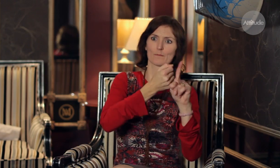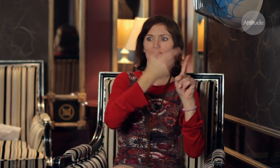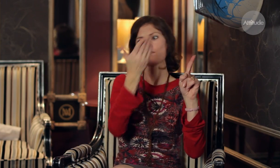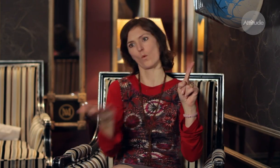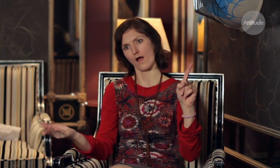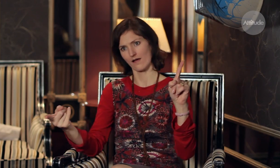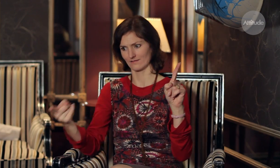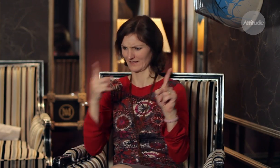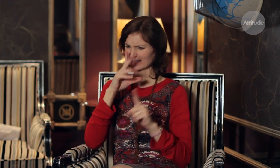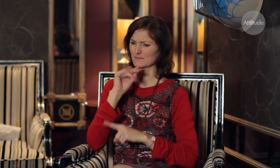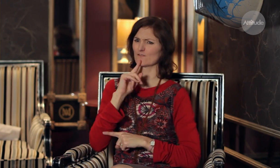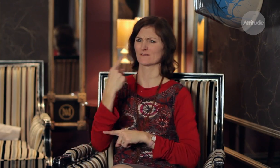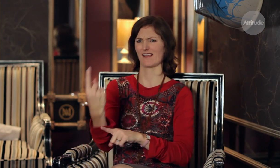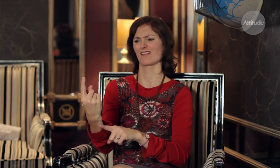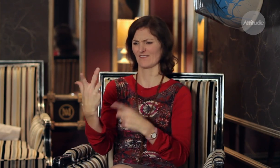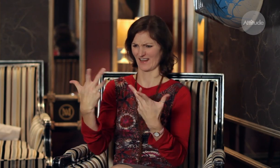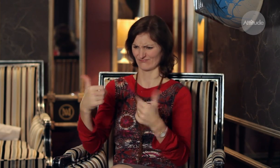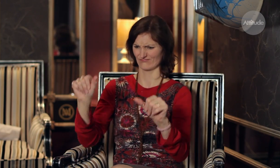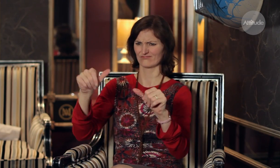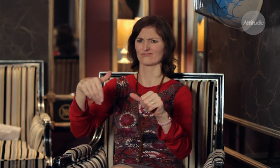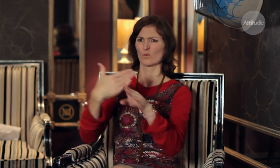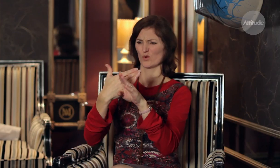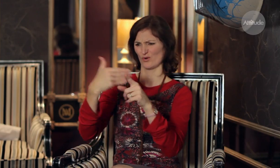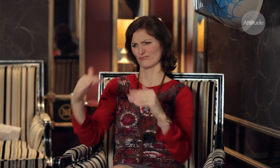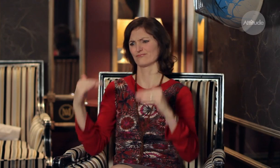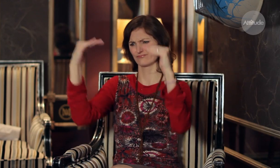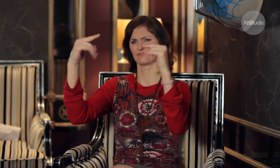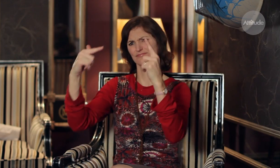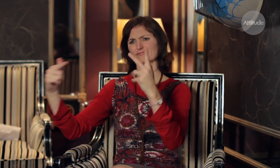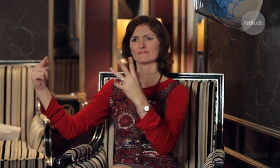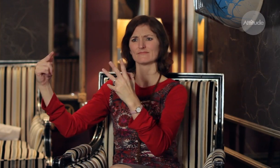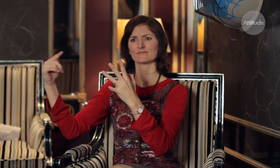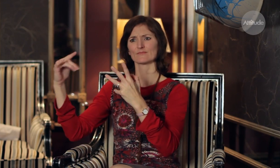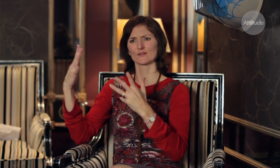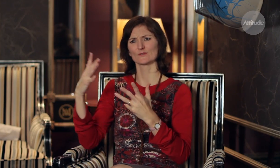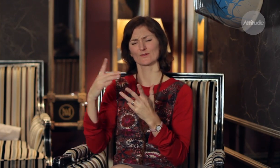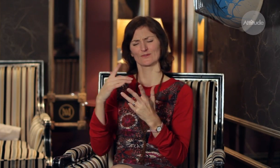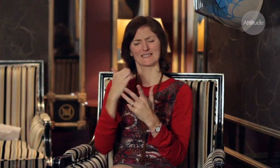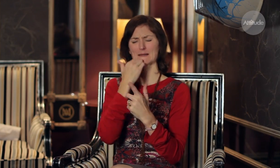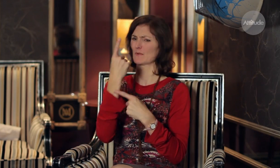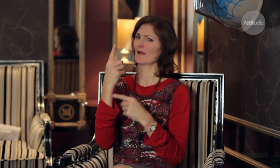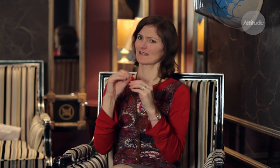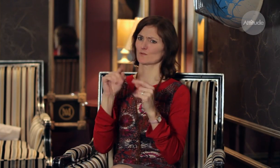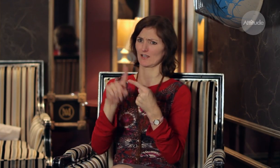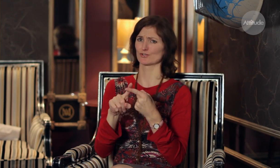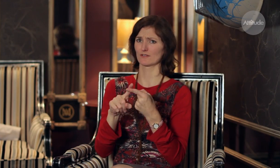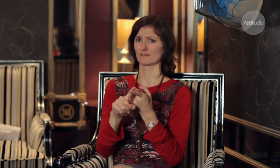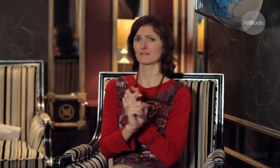more proactive, so education and access to the cirriculum in sign language are key.